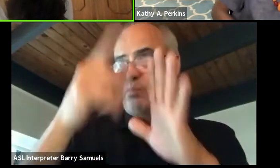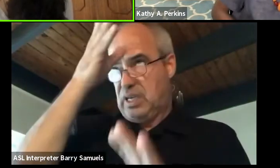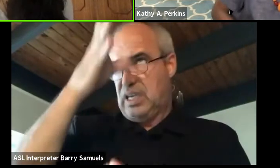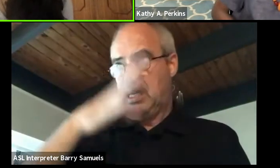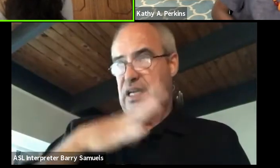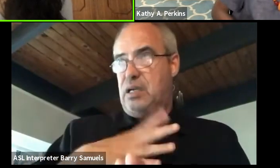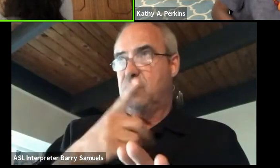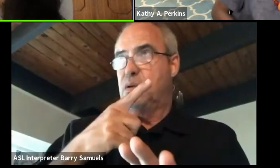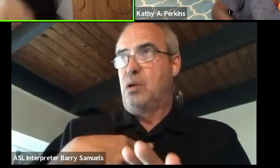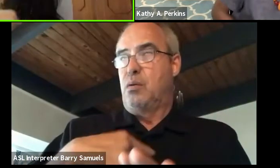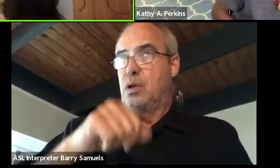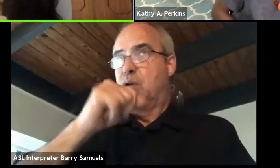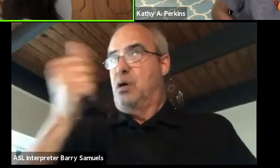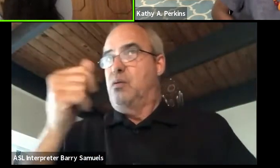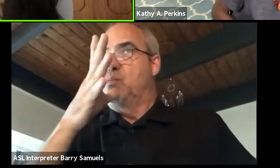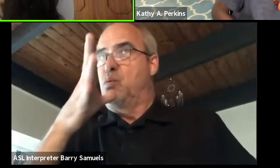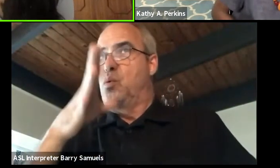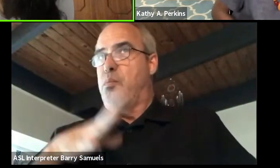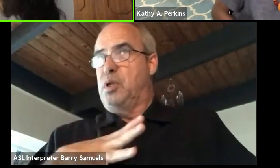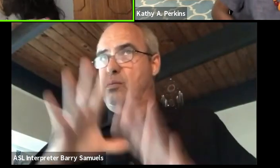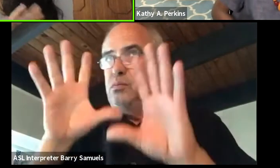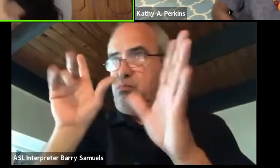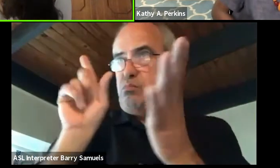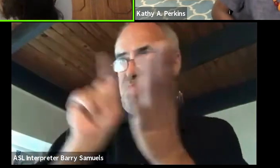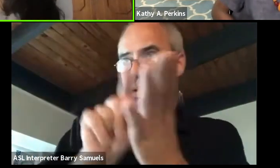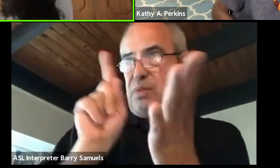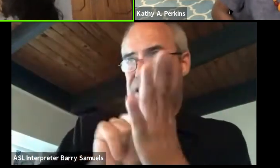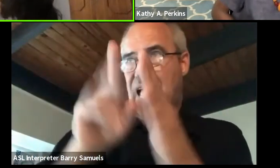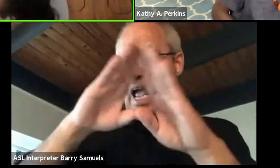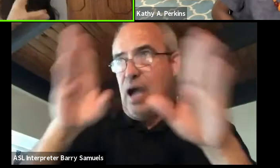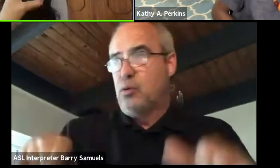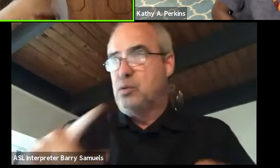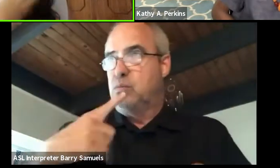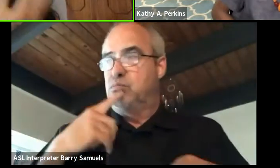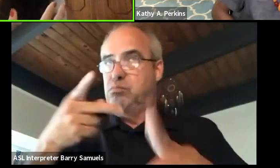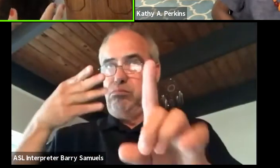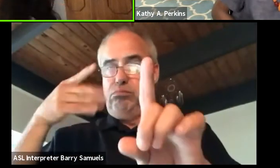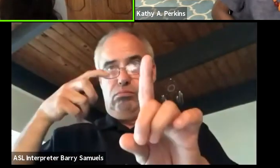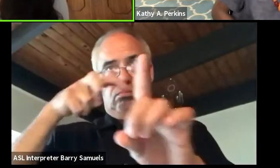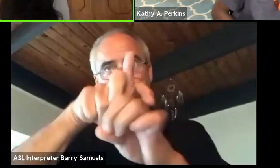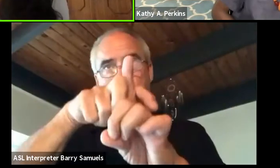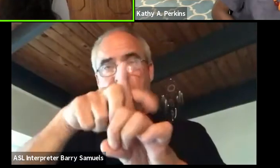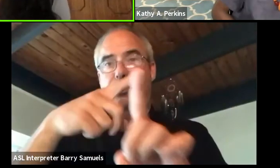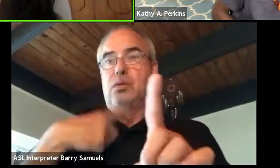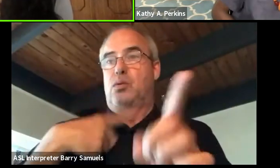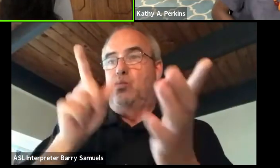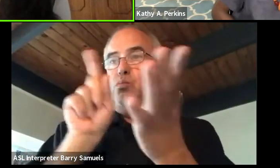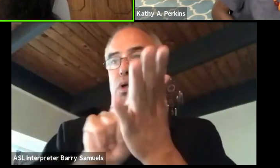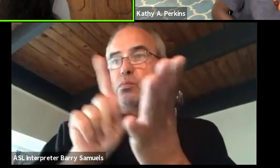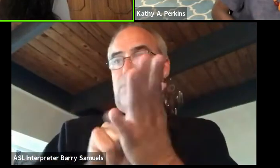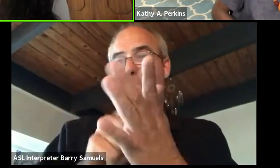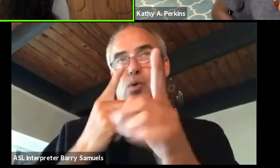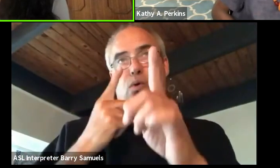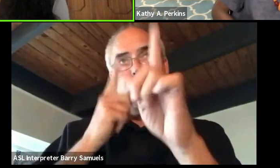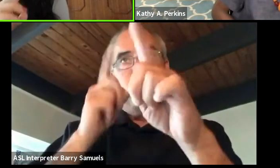of a publishing house that is focused on arts and culture from both of the research perspective, but also a publisher that focuses